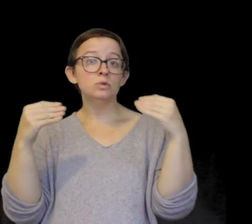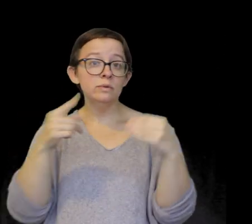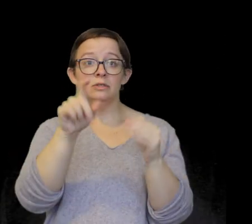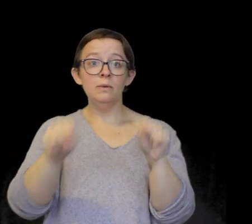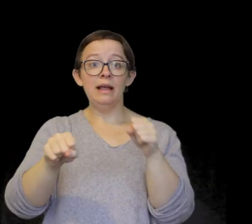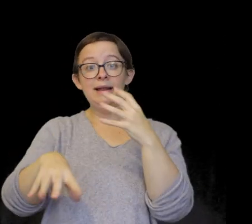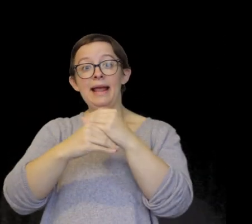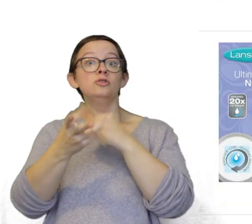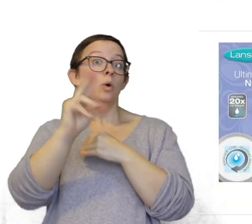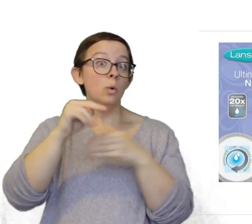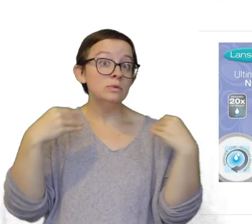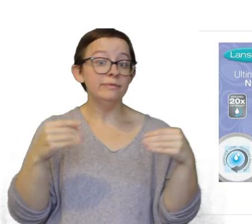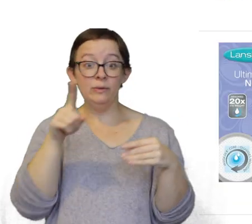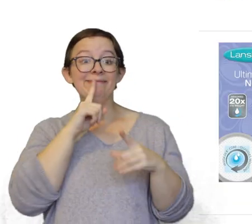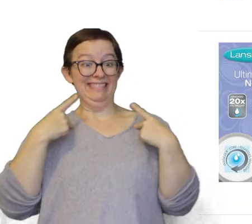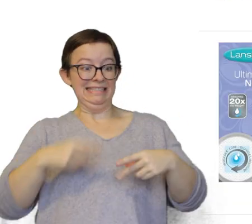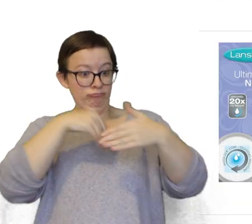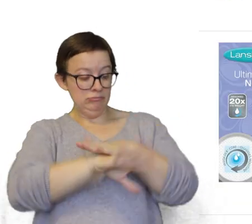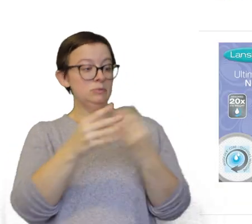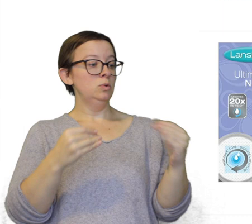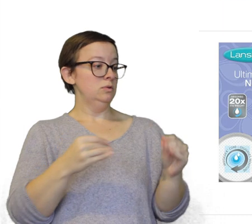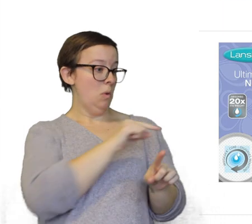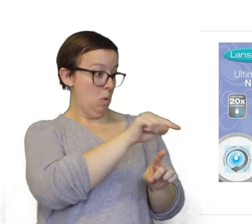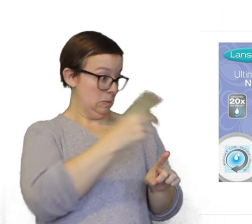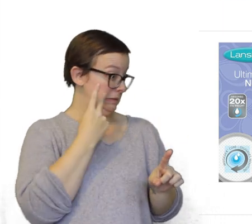You can add your own. You can just go into the store... use it that way.